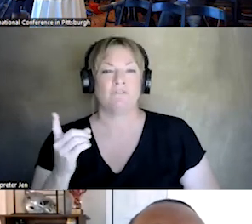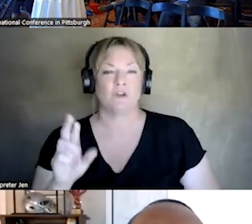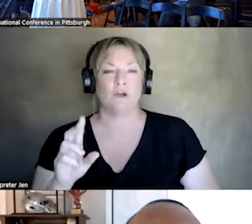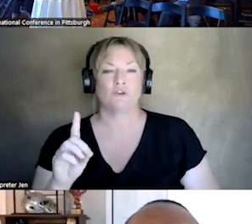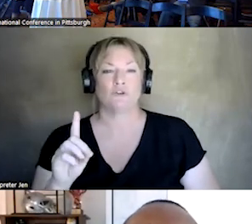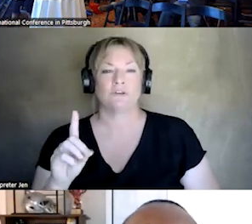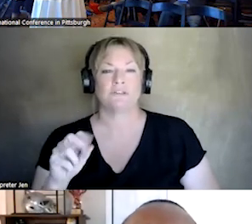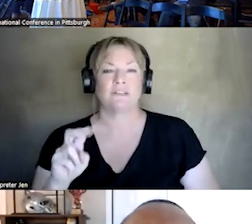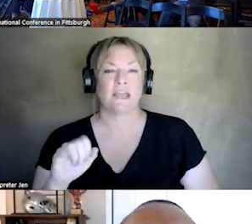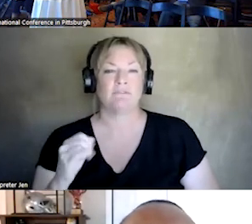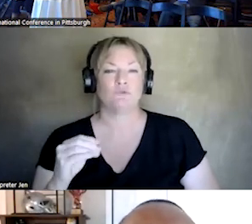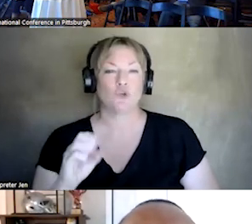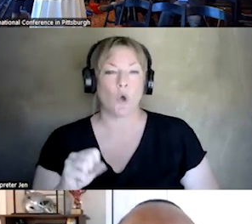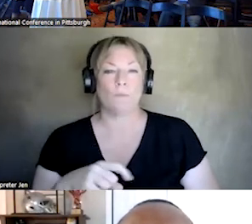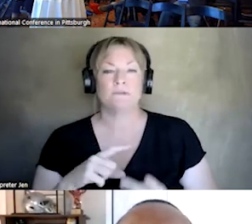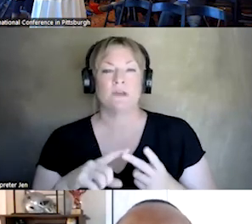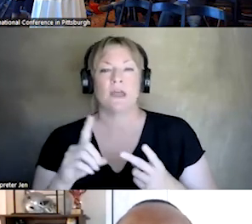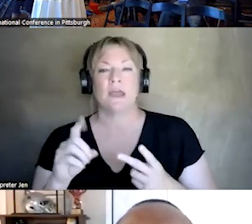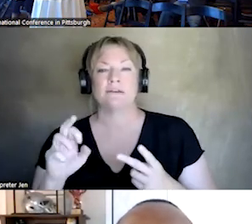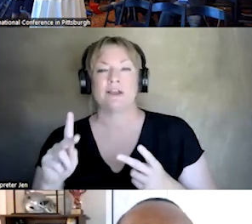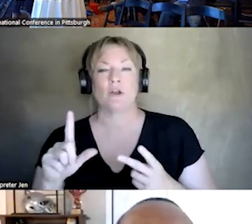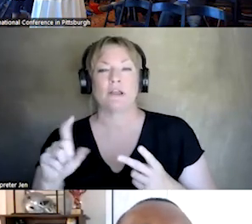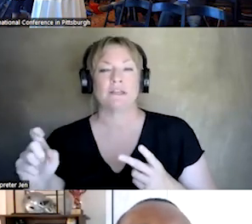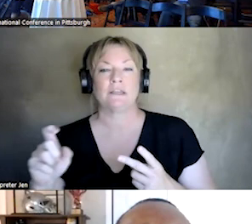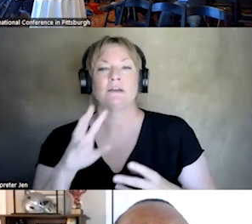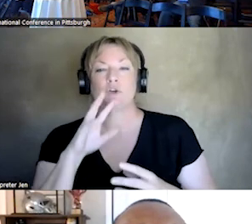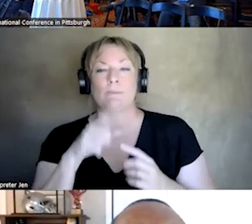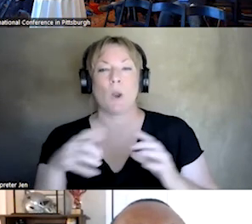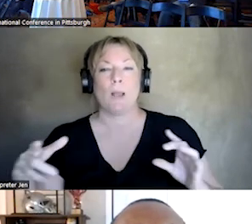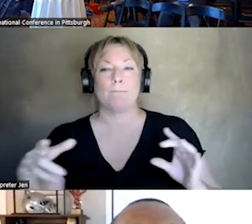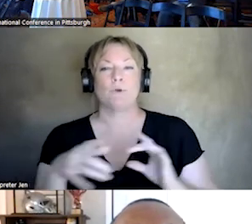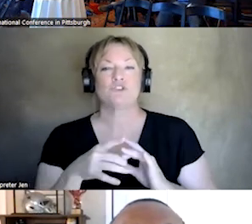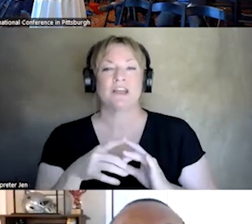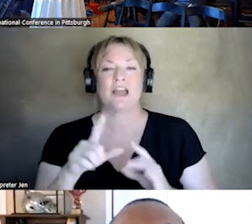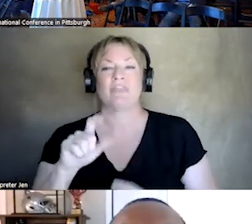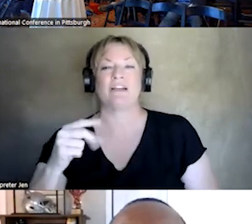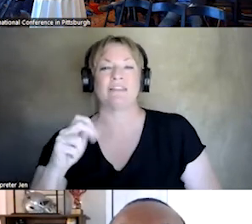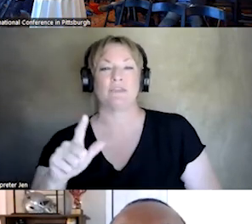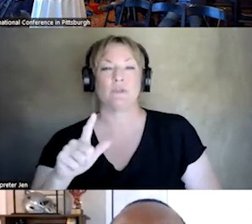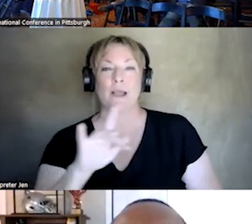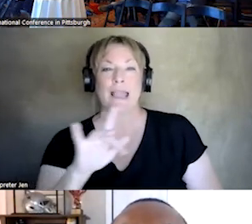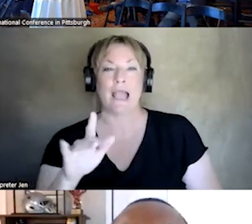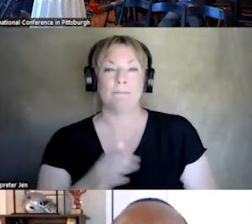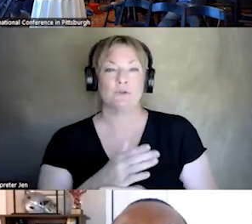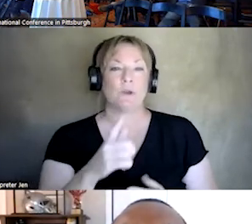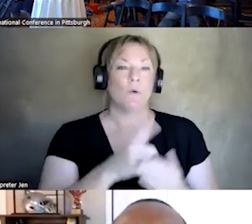DEREK LEE, BRIDGING THE LETHAL GAP BETWEEN WHAT WE KNOW AN WHAT WE DO. RESEARCH SHOWS DIRECT